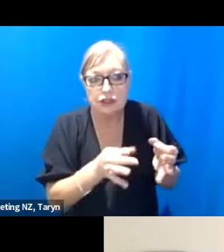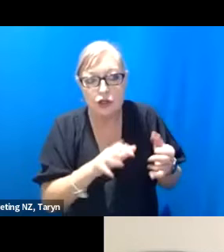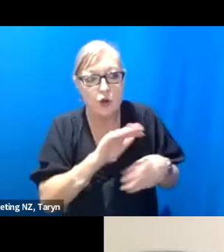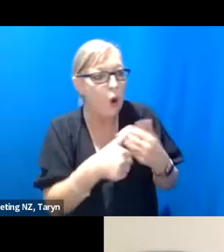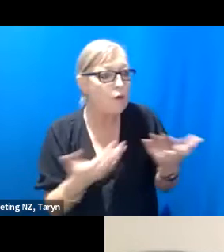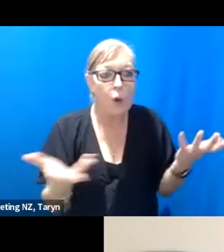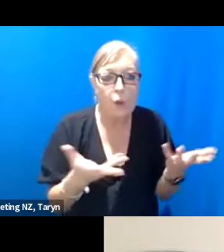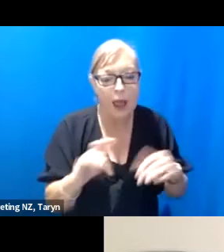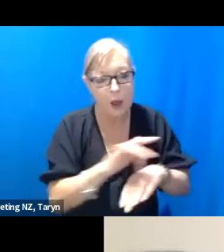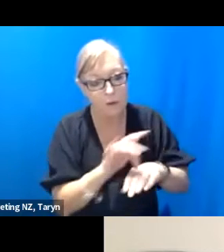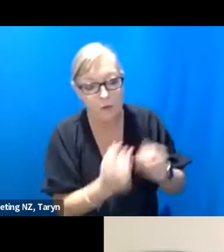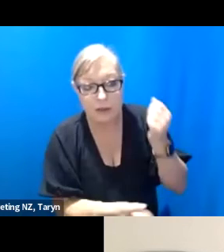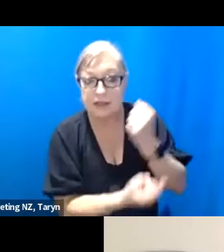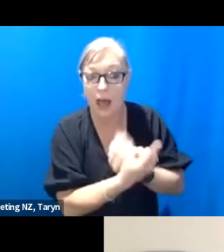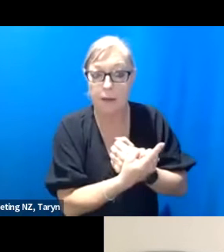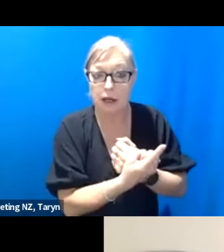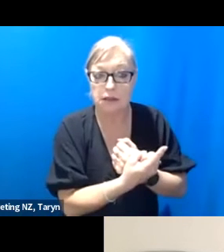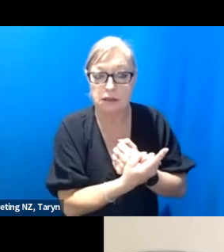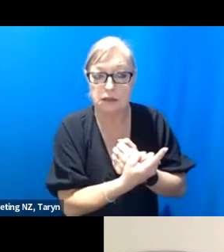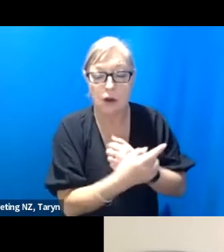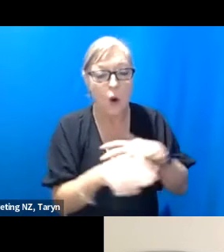or the form it takes actually be an act of care?